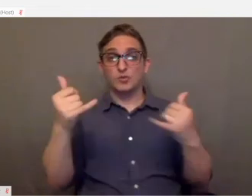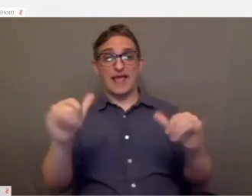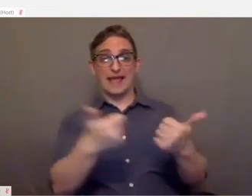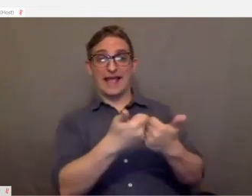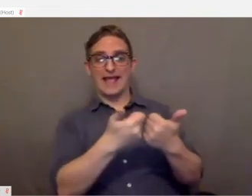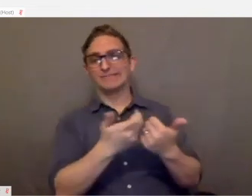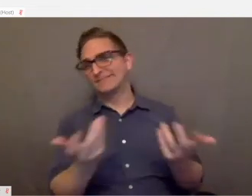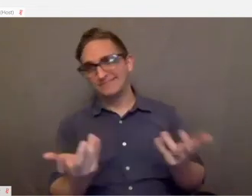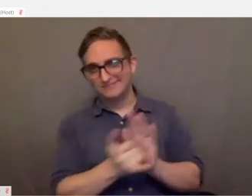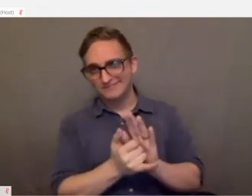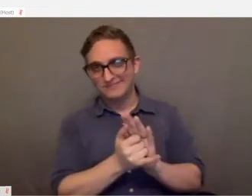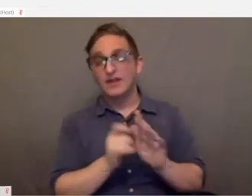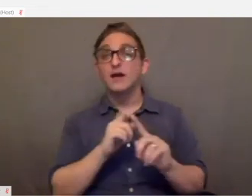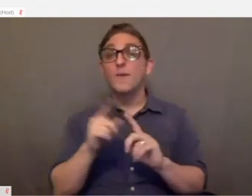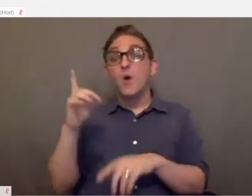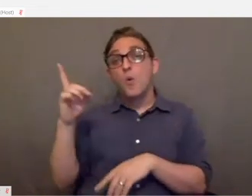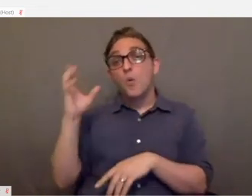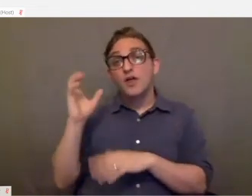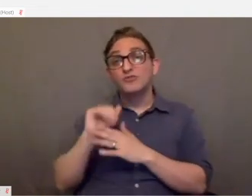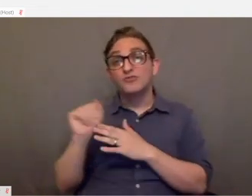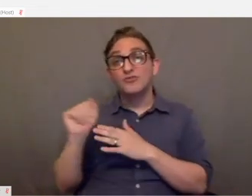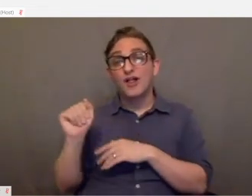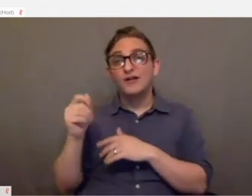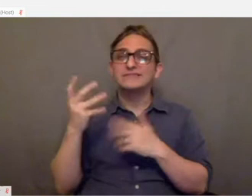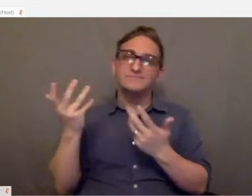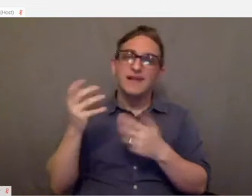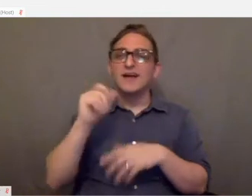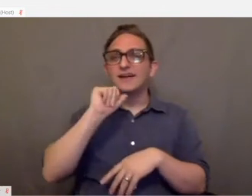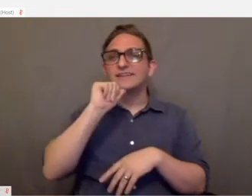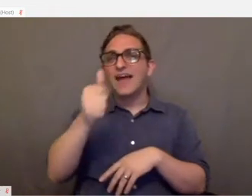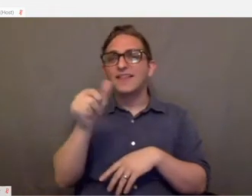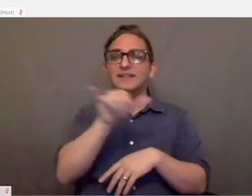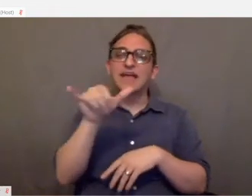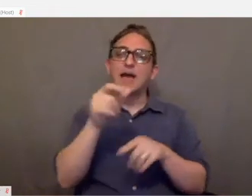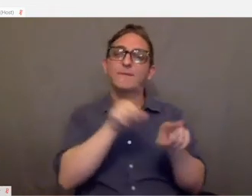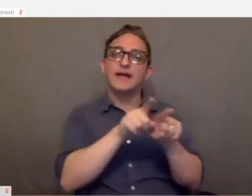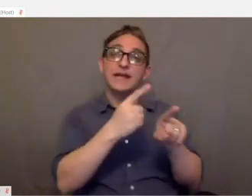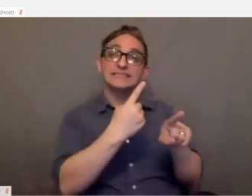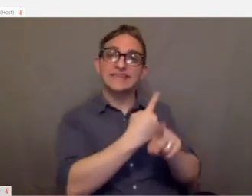$100, while it's not the same as buying a standard controller, which is $60, it's really